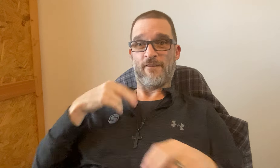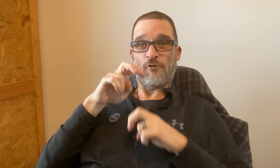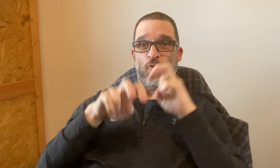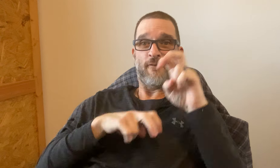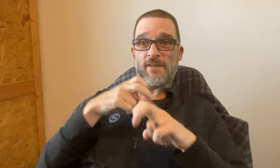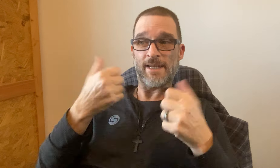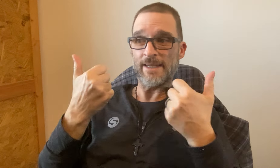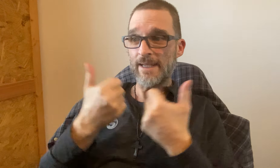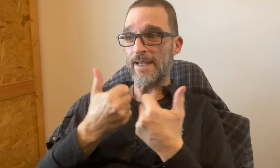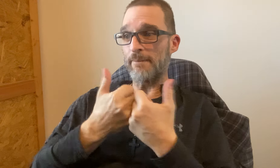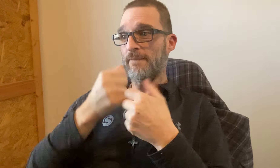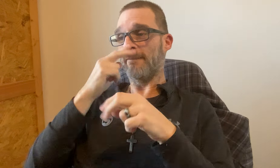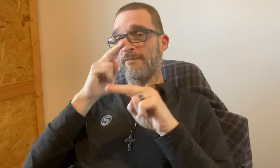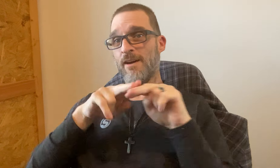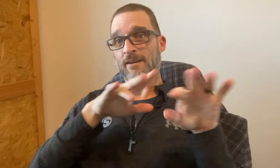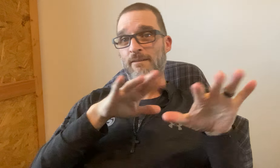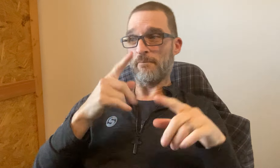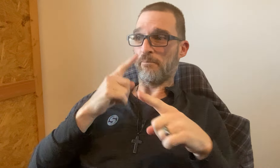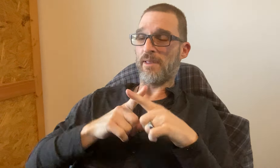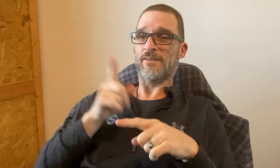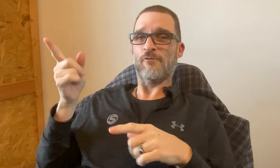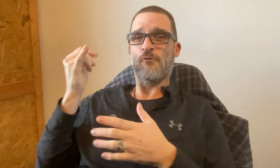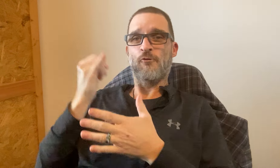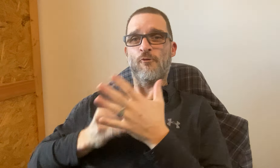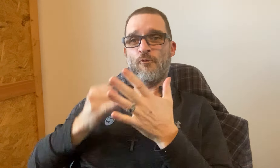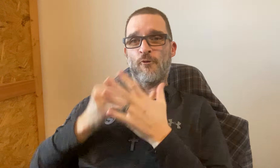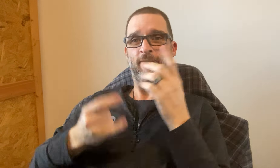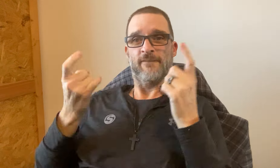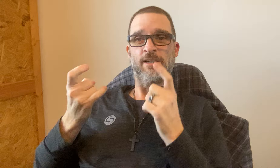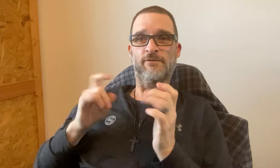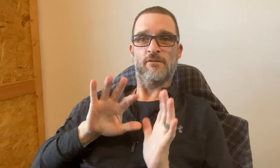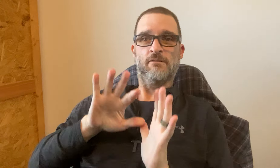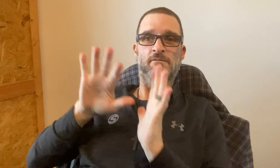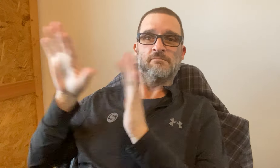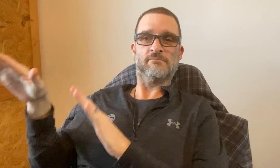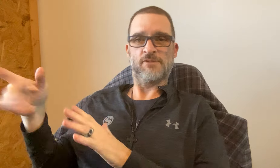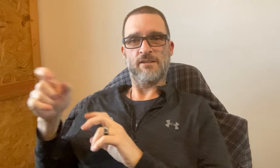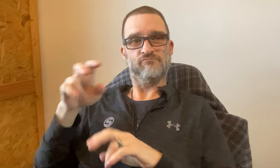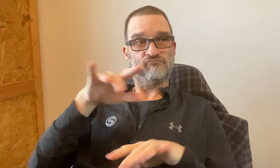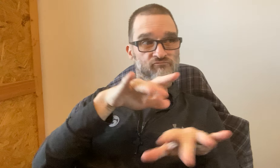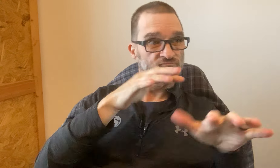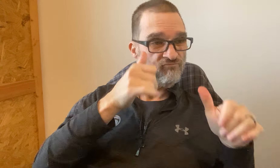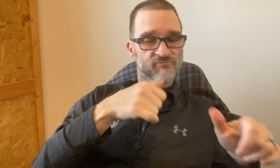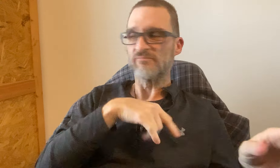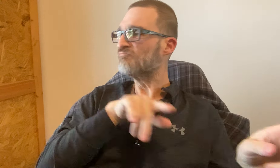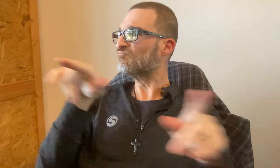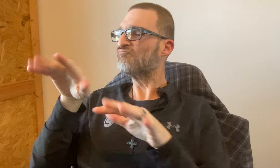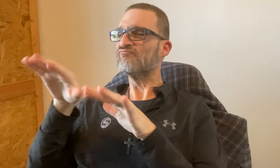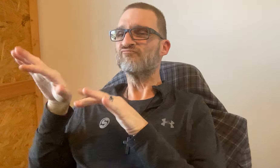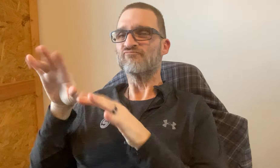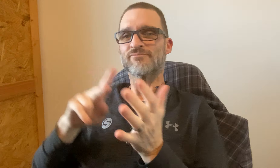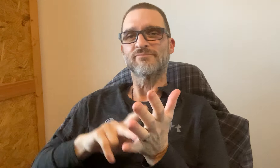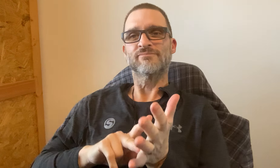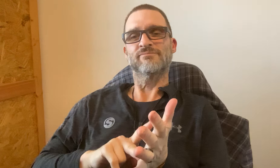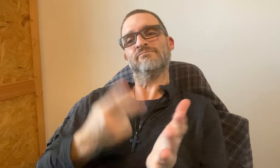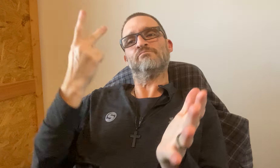I have carnival and games and fun plus their art festival. When you're done with one area, then you can check out the other area.